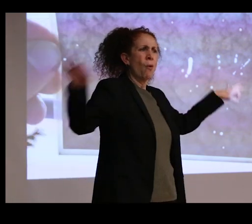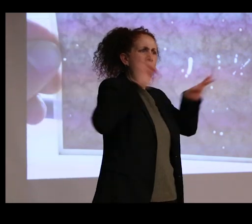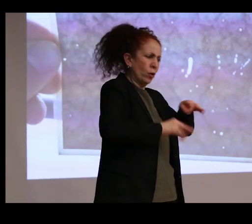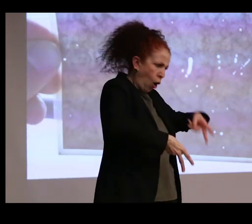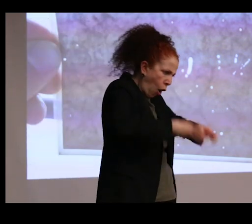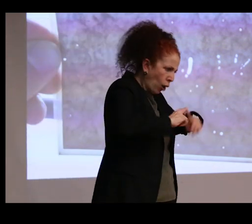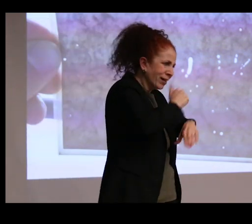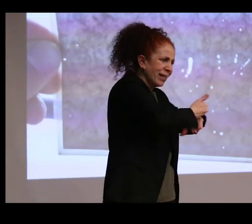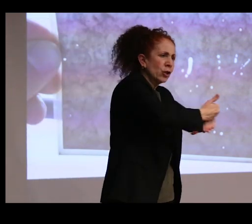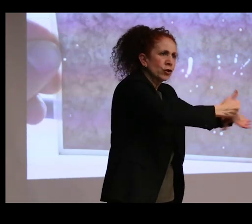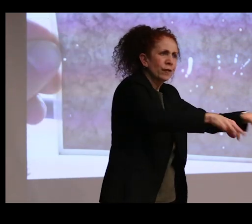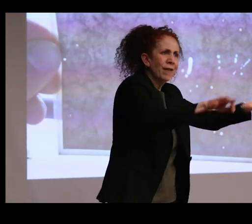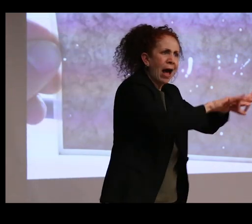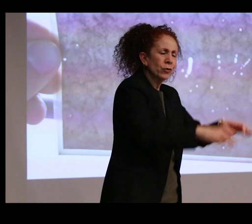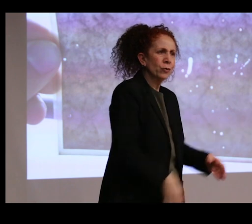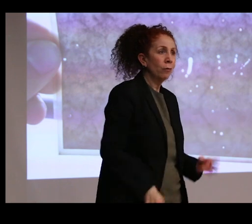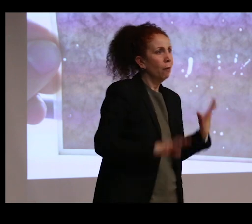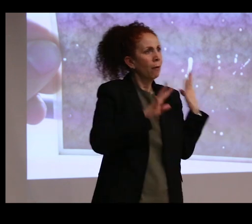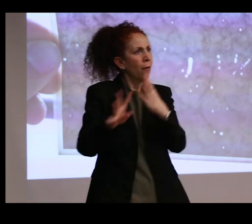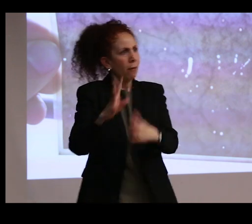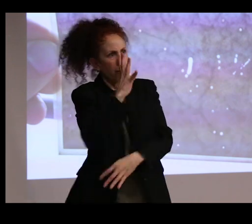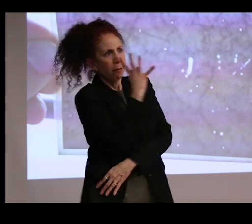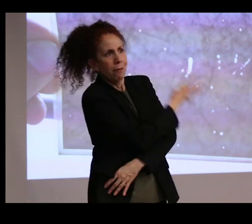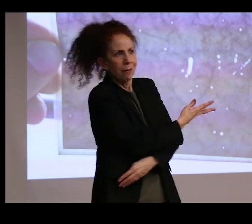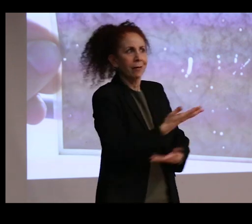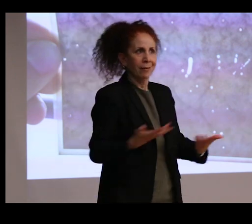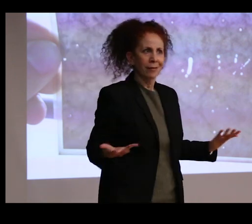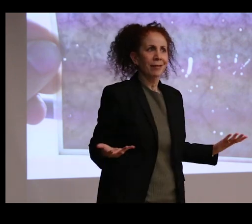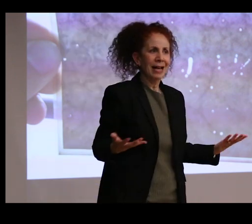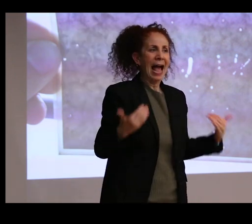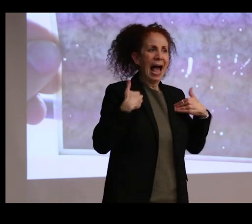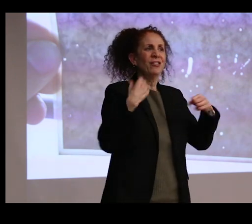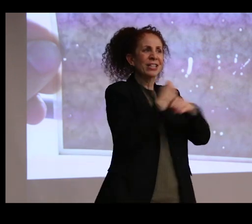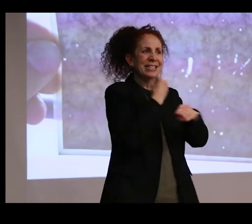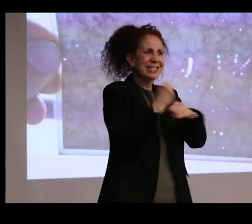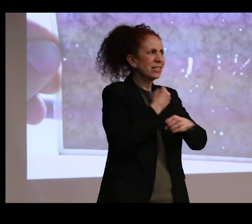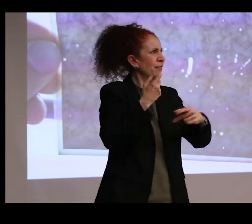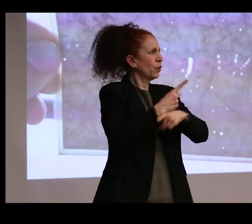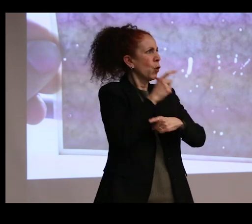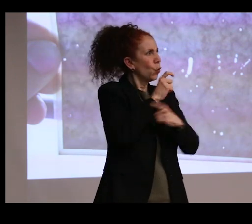And there were actually for a while statistics broken down by who goes to the kind of historic and artistic exhibits